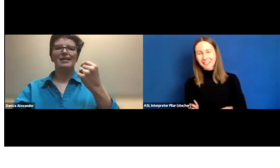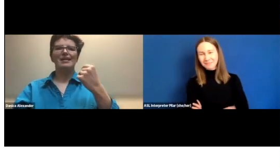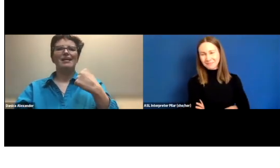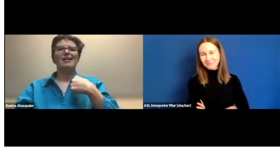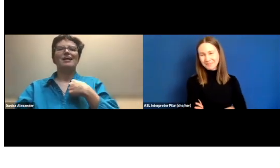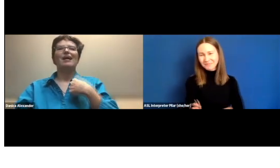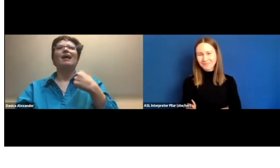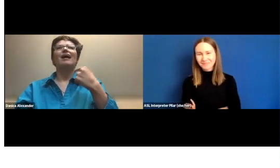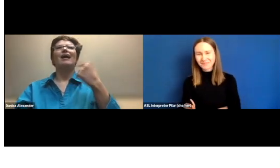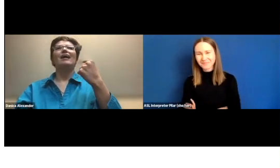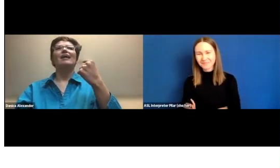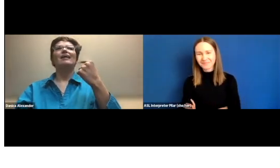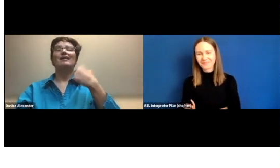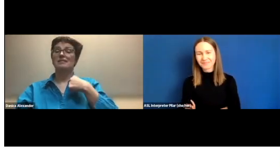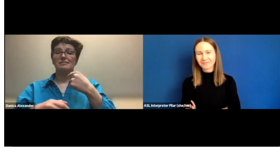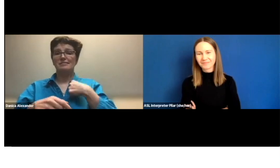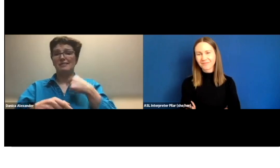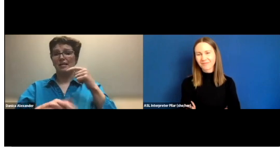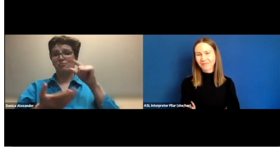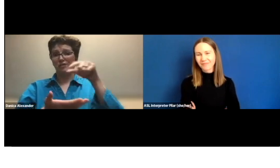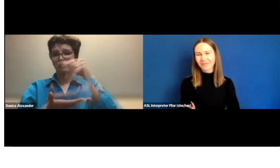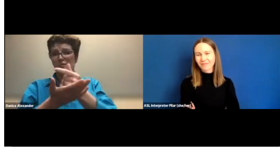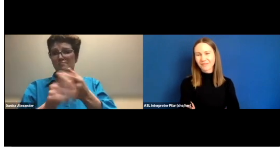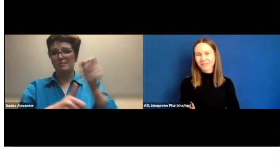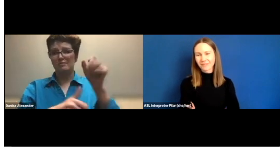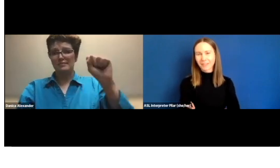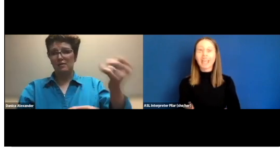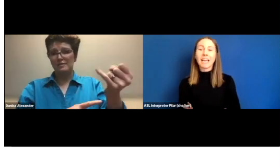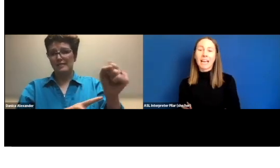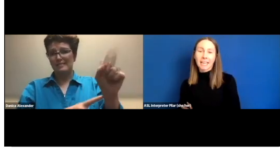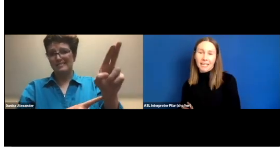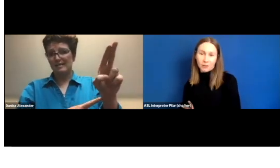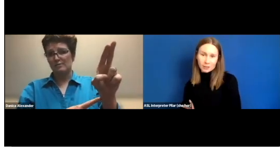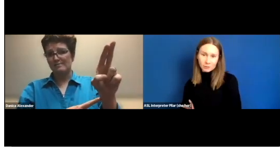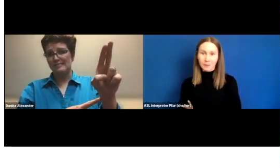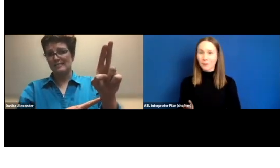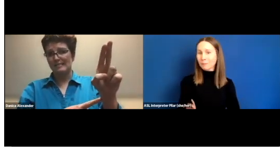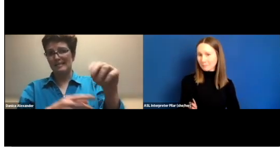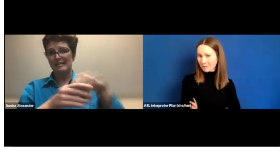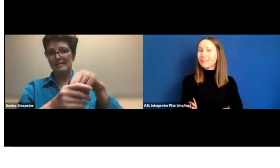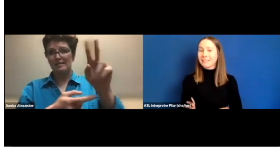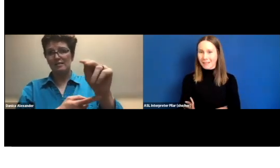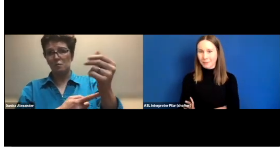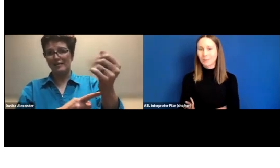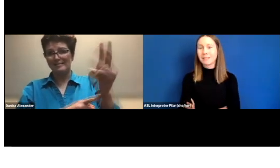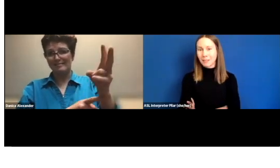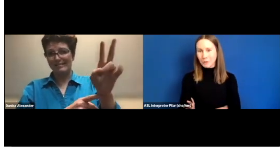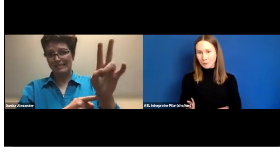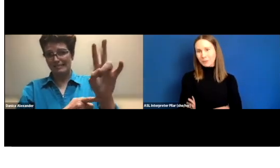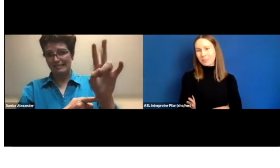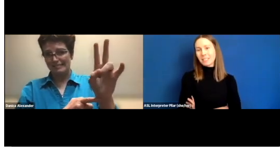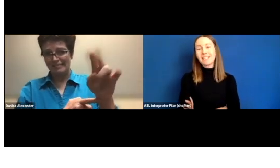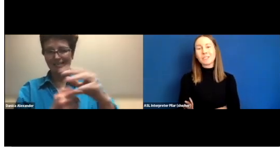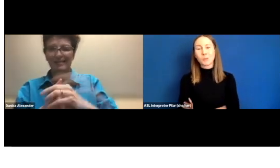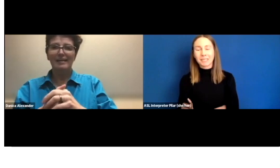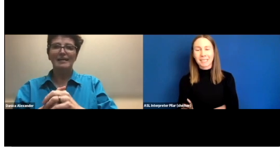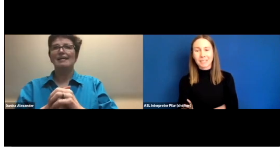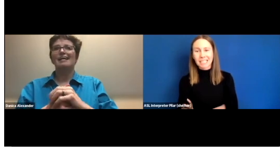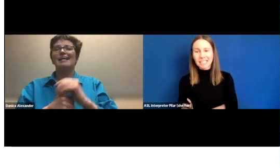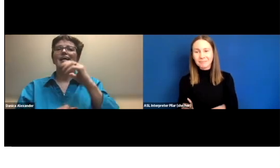And I graduated from San Jose State University in 2017.